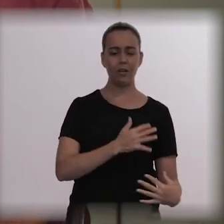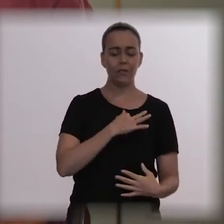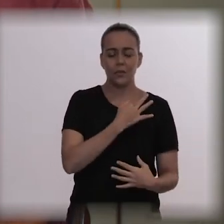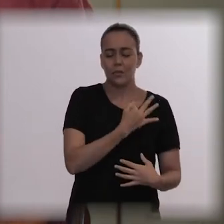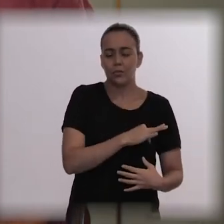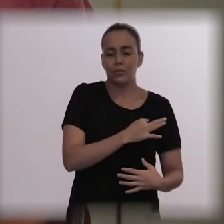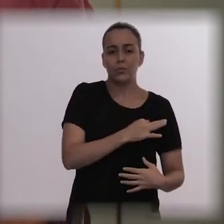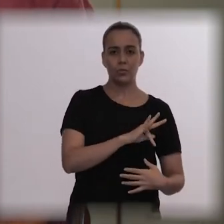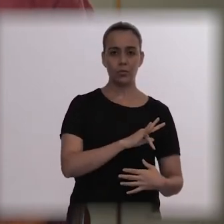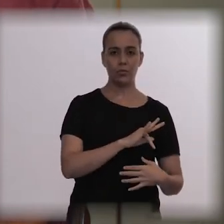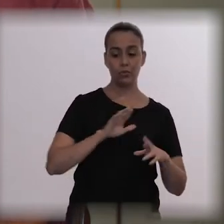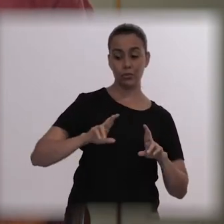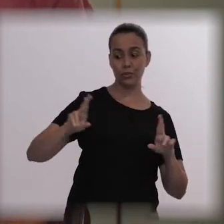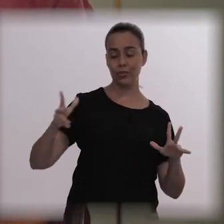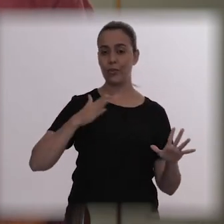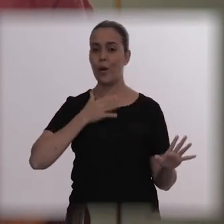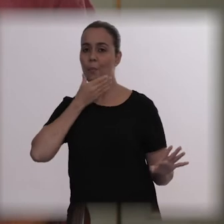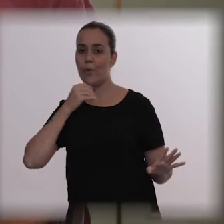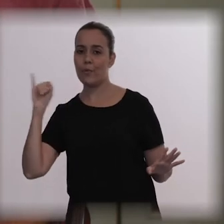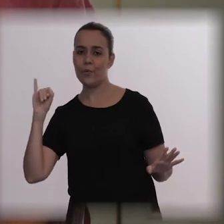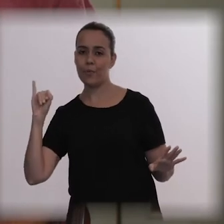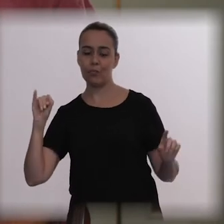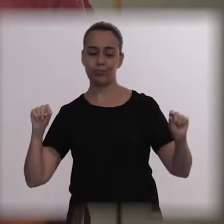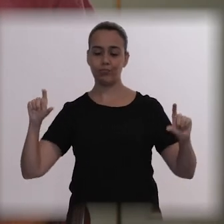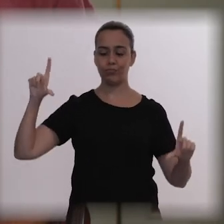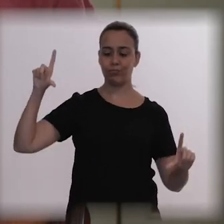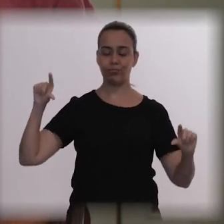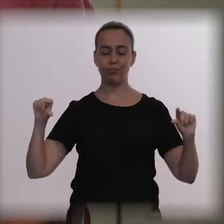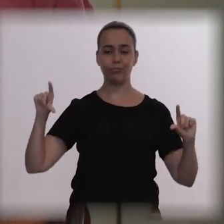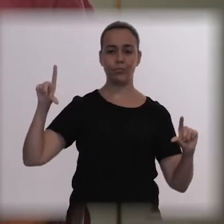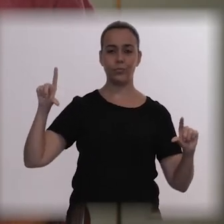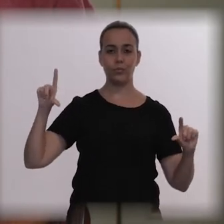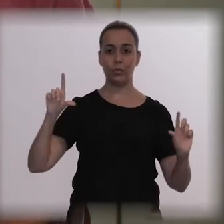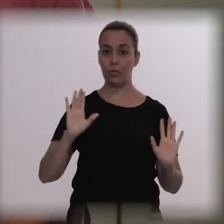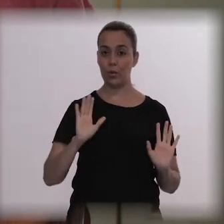an influence, not in the sense of "do it", but in the sense of